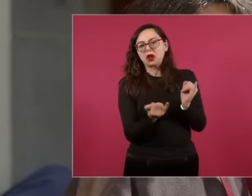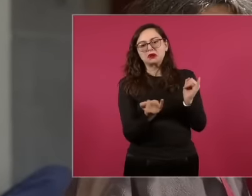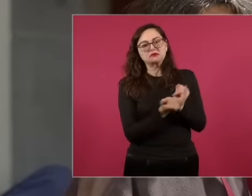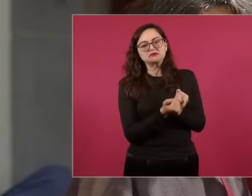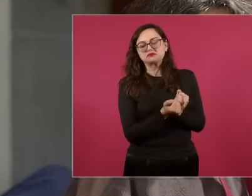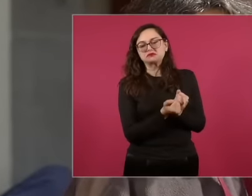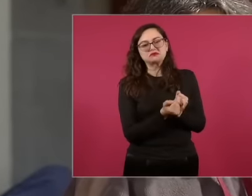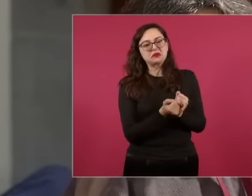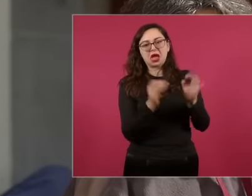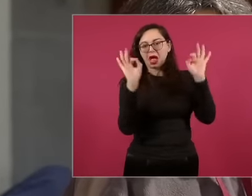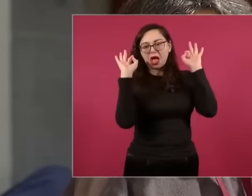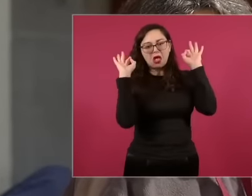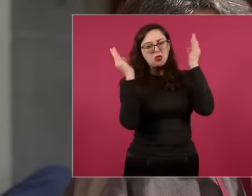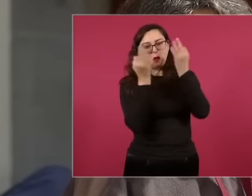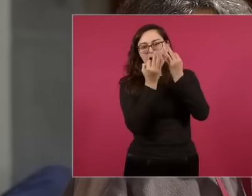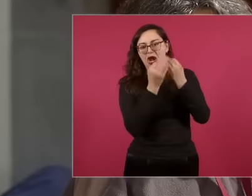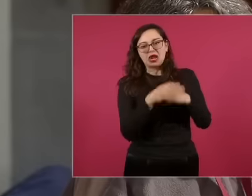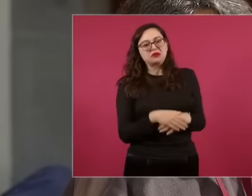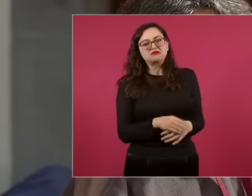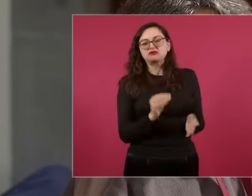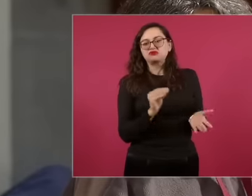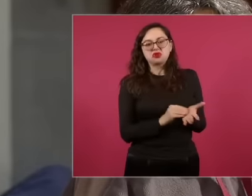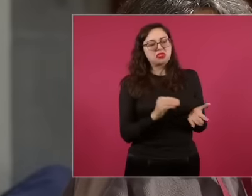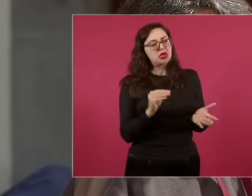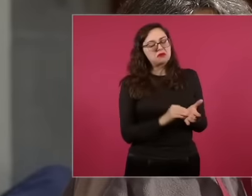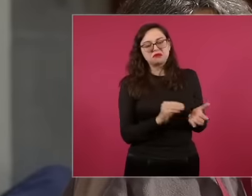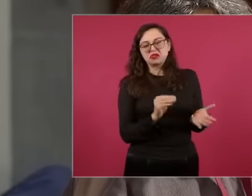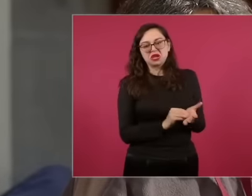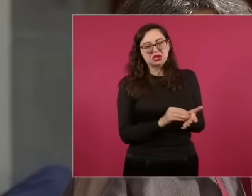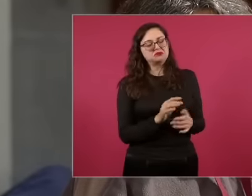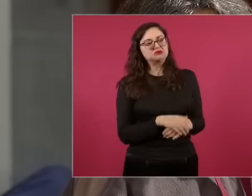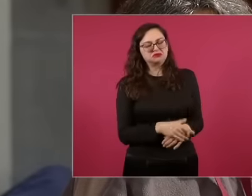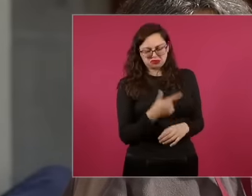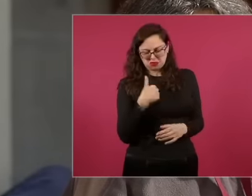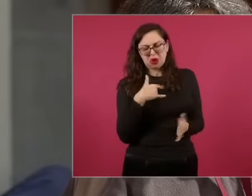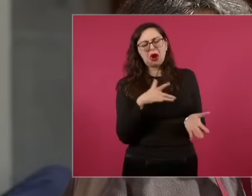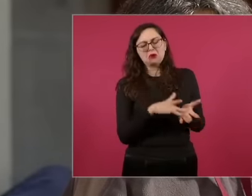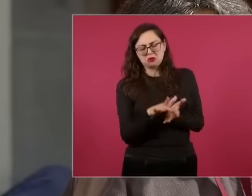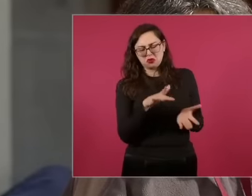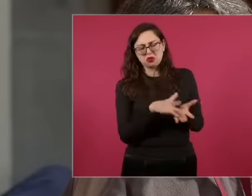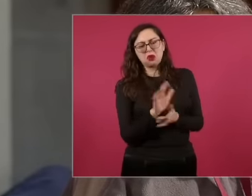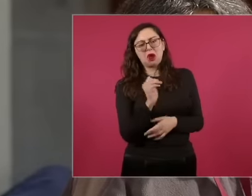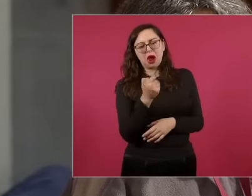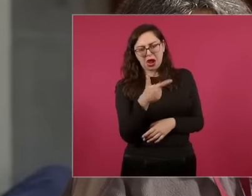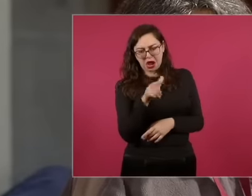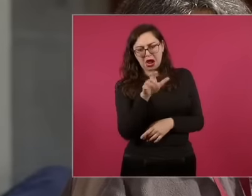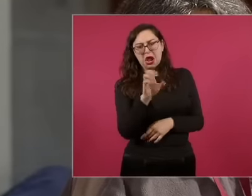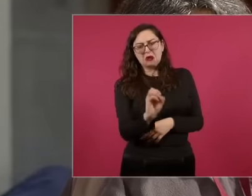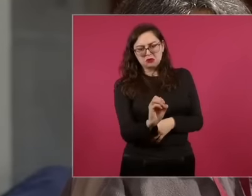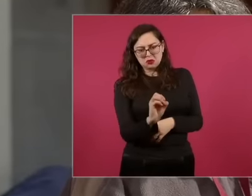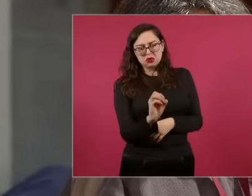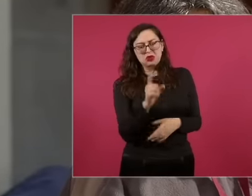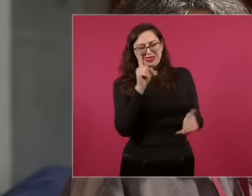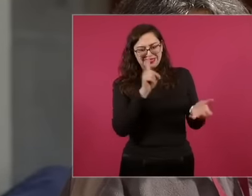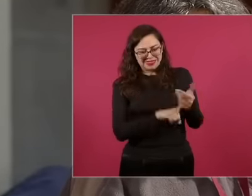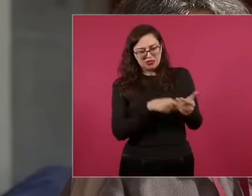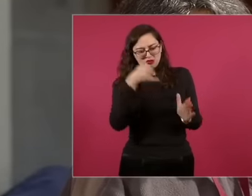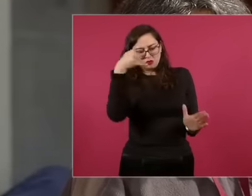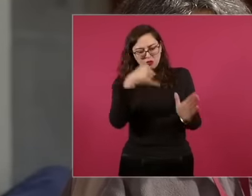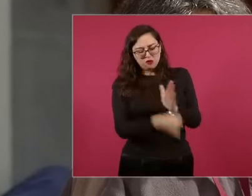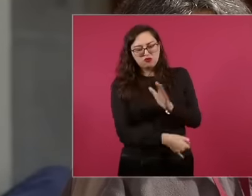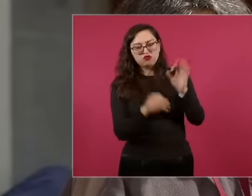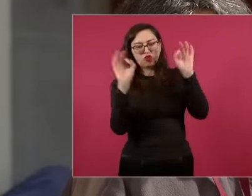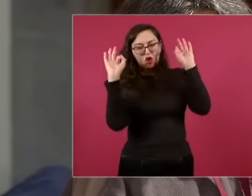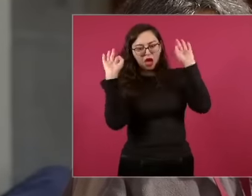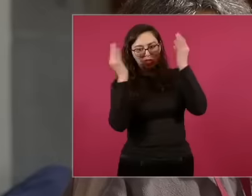that is going to change in customs and a man who is with Amlo tells you this and who knows the depths of customs,